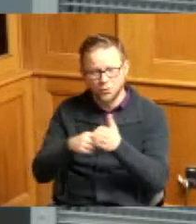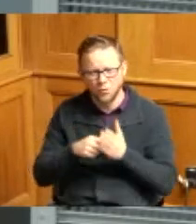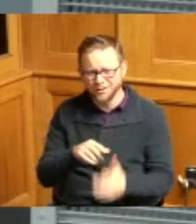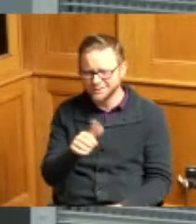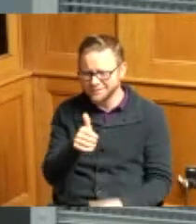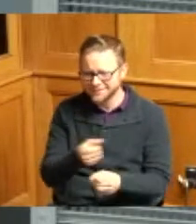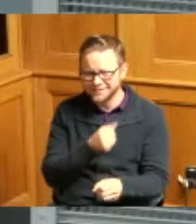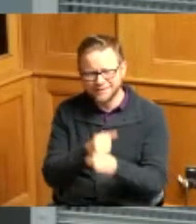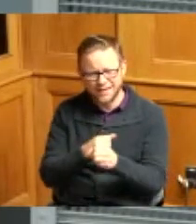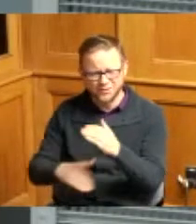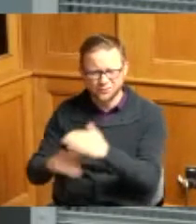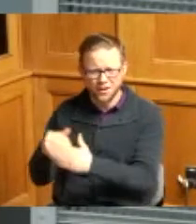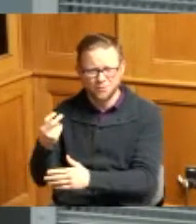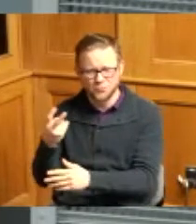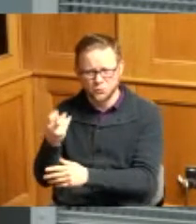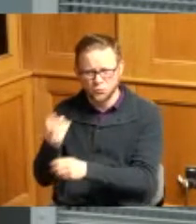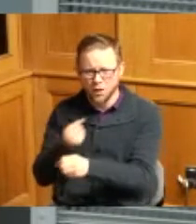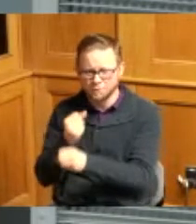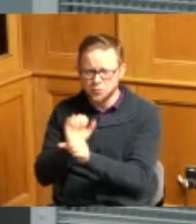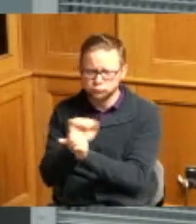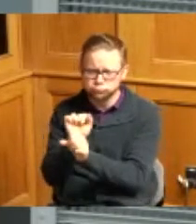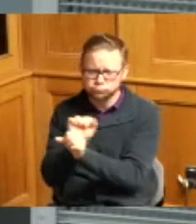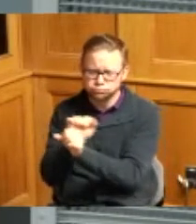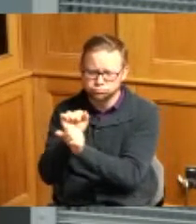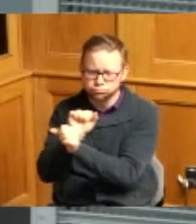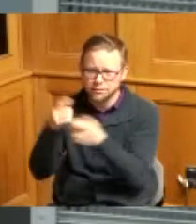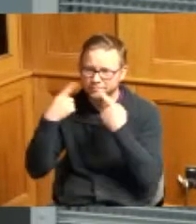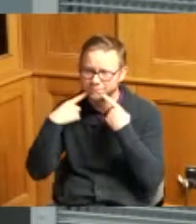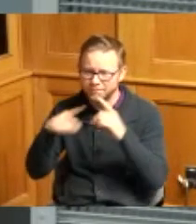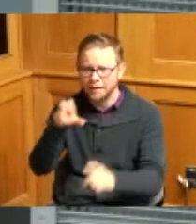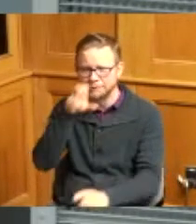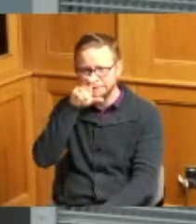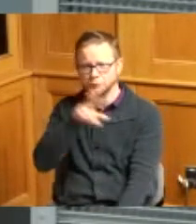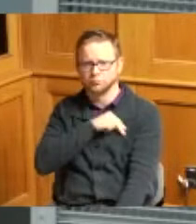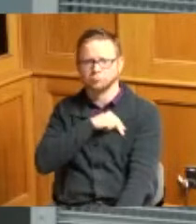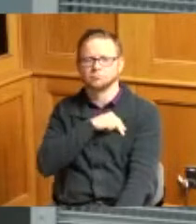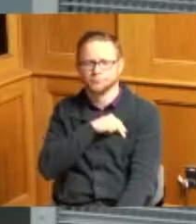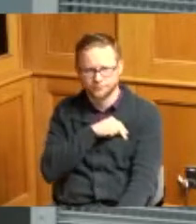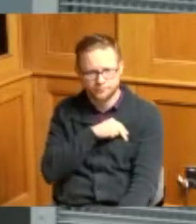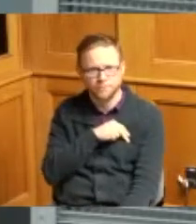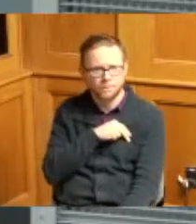dedication to get to the rank of eagle and and I think that's huge and it is I just like to express